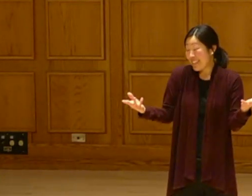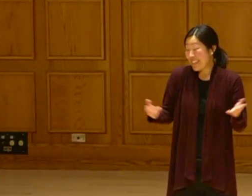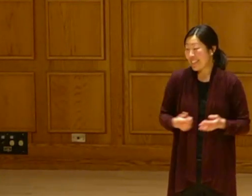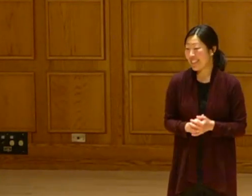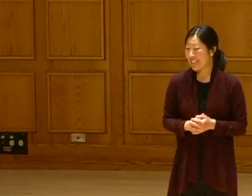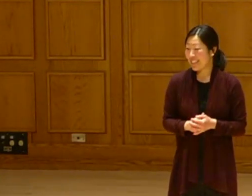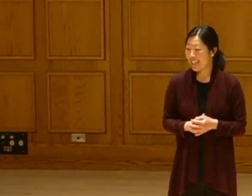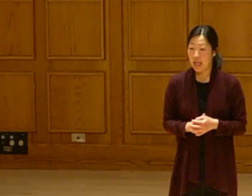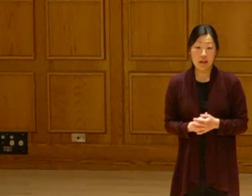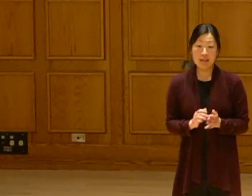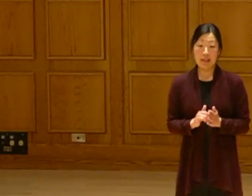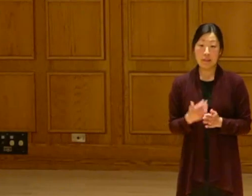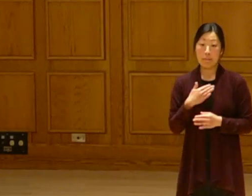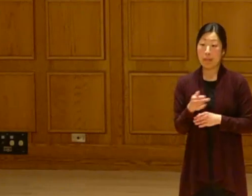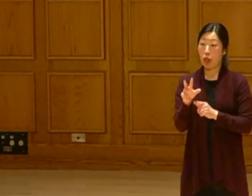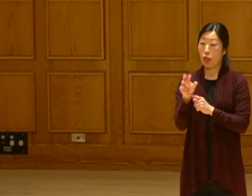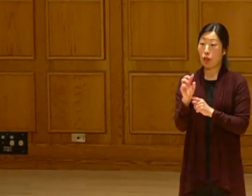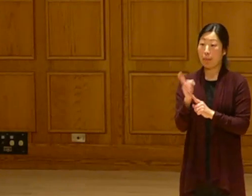I think that was 30 minutes.